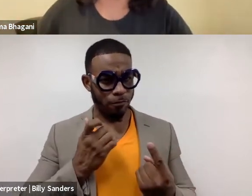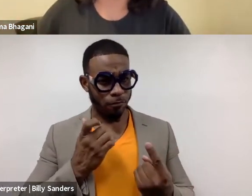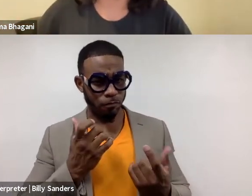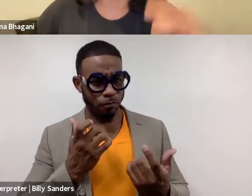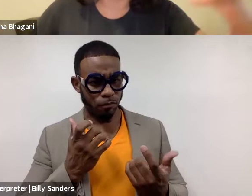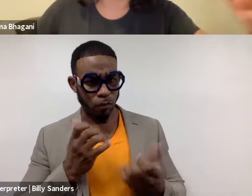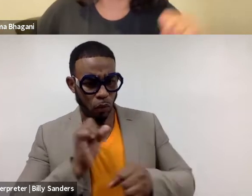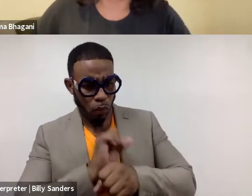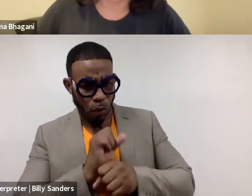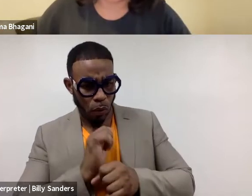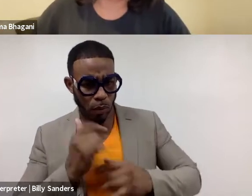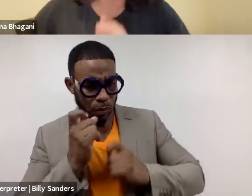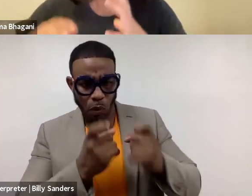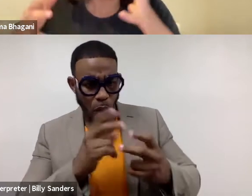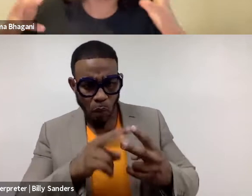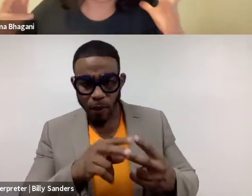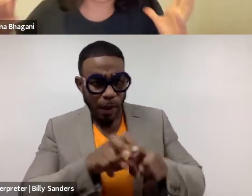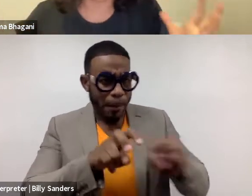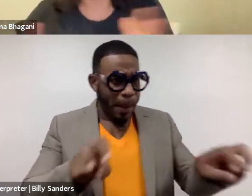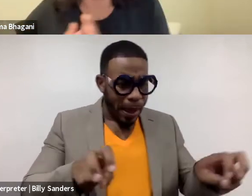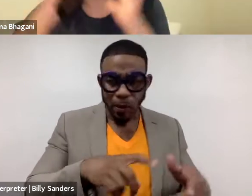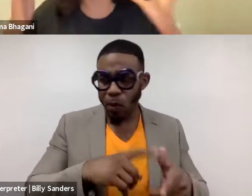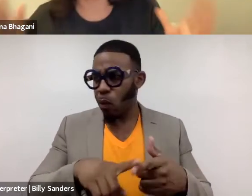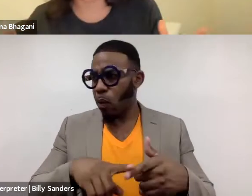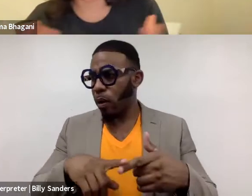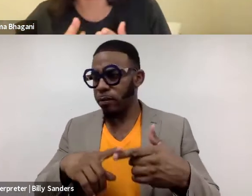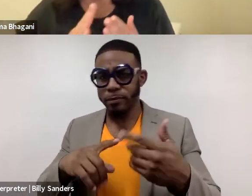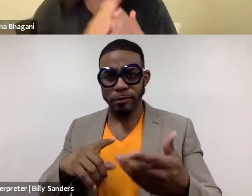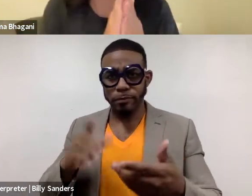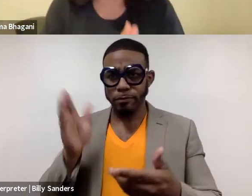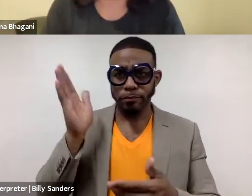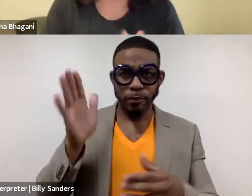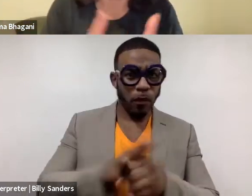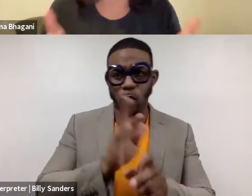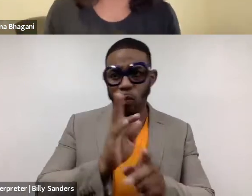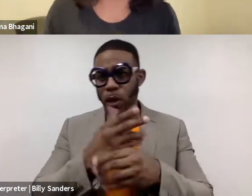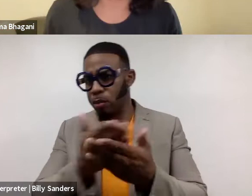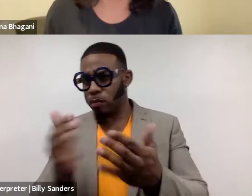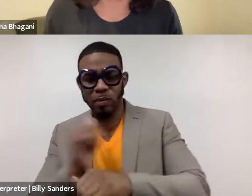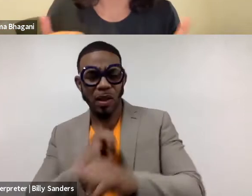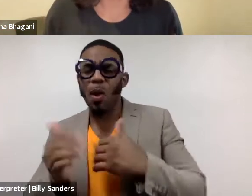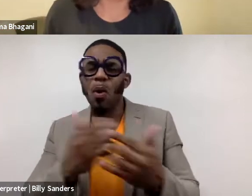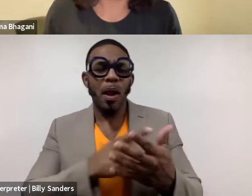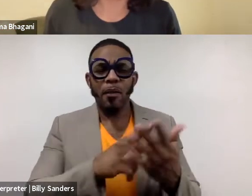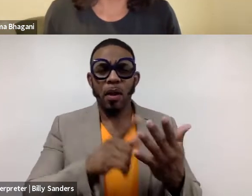whether it's a panel discussion or a full-on production, but understand our contribution as equal,